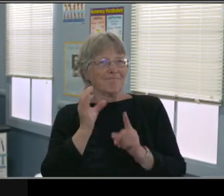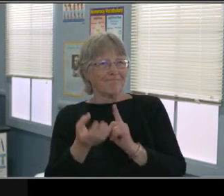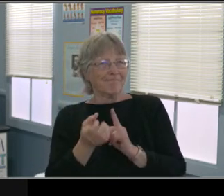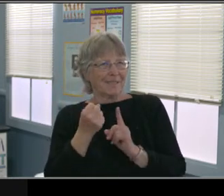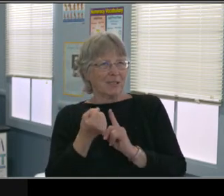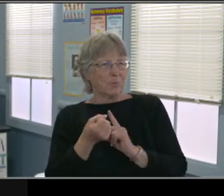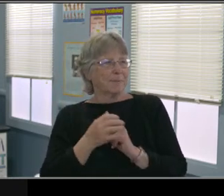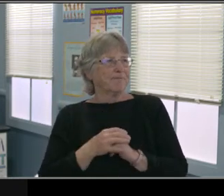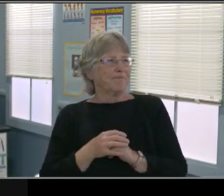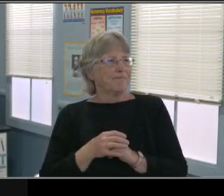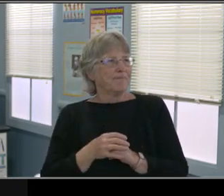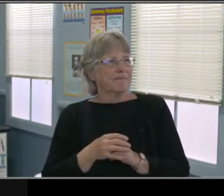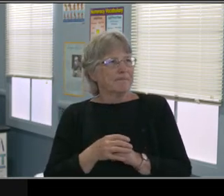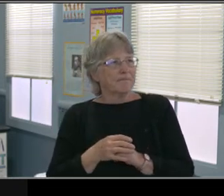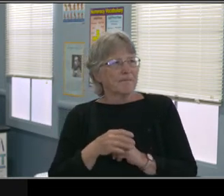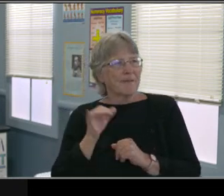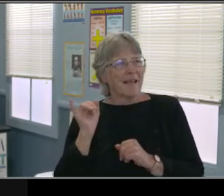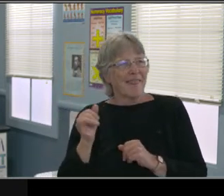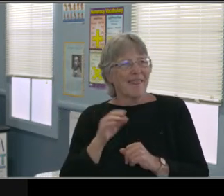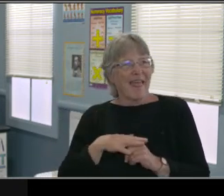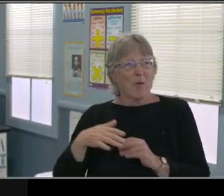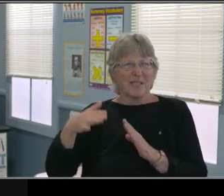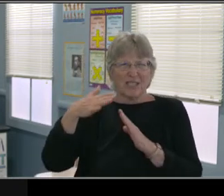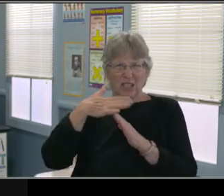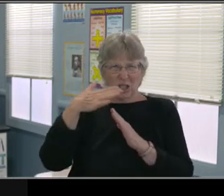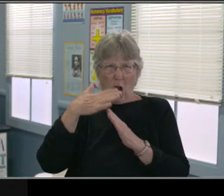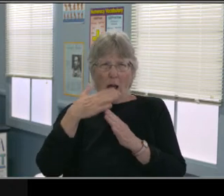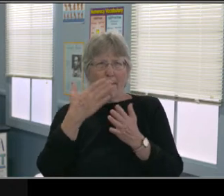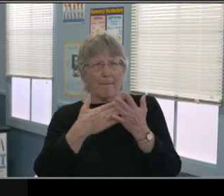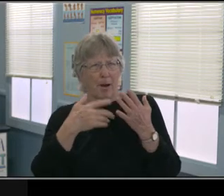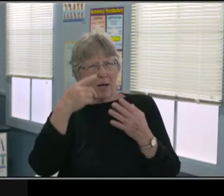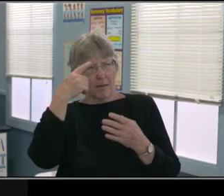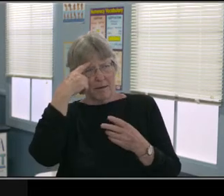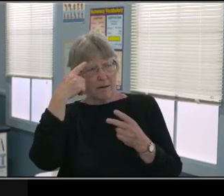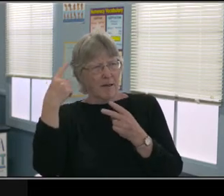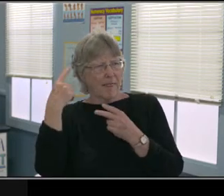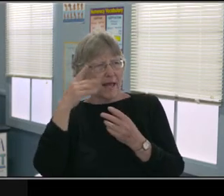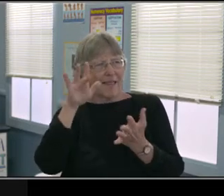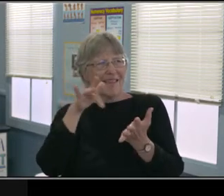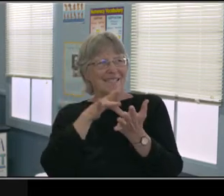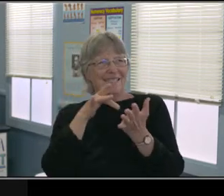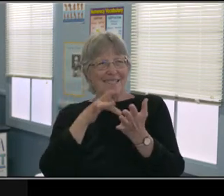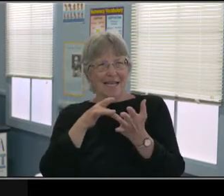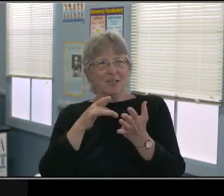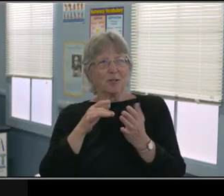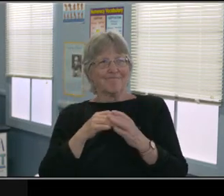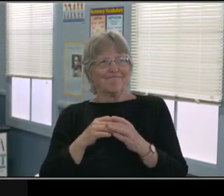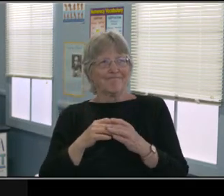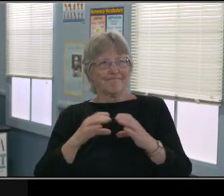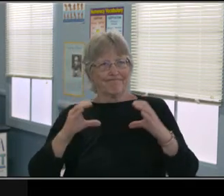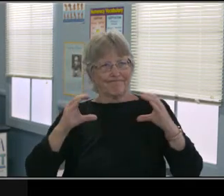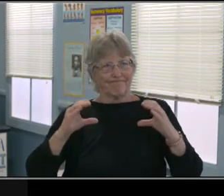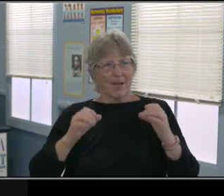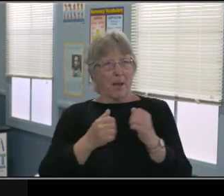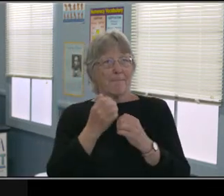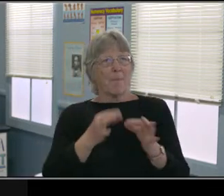The second question, "If the student qualifies for related services how will the DLP related services provided?"